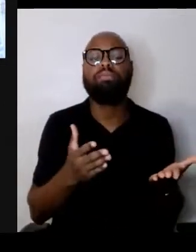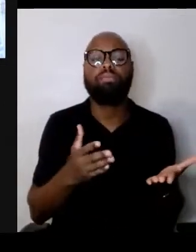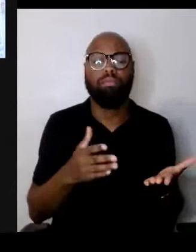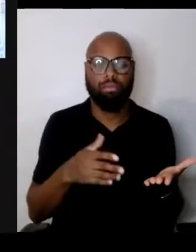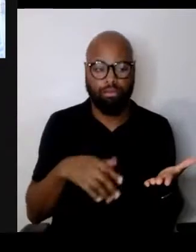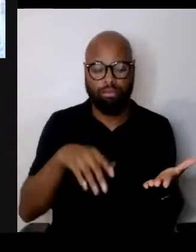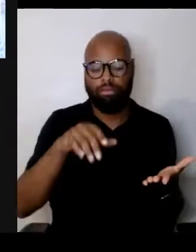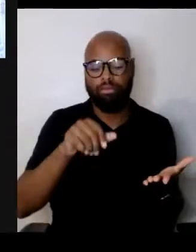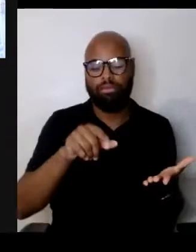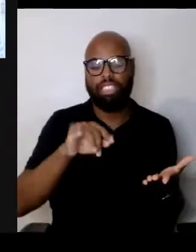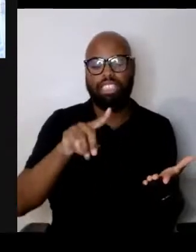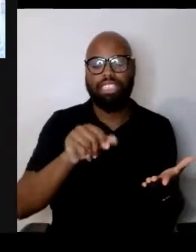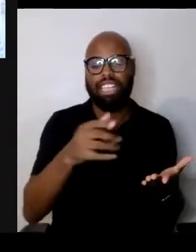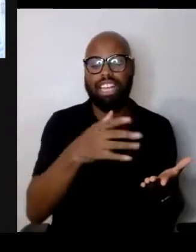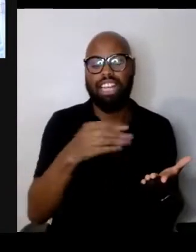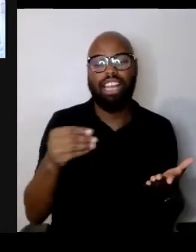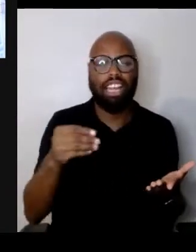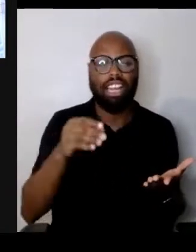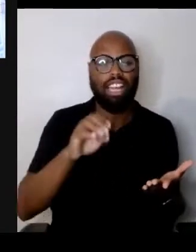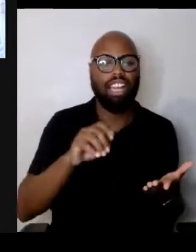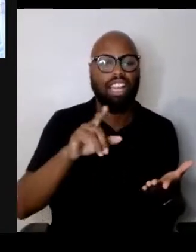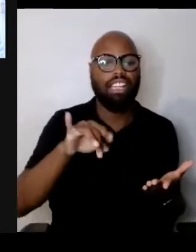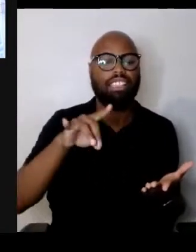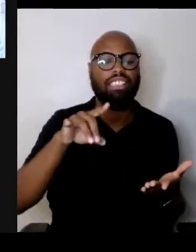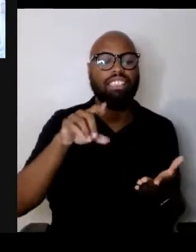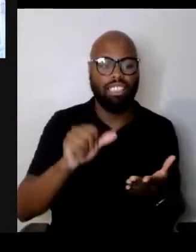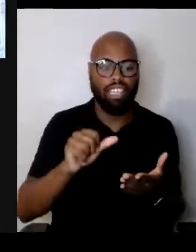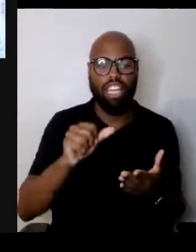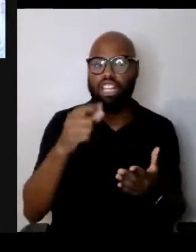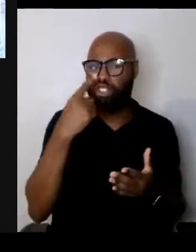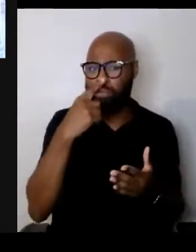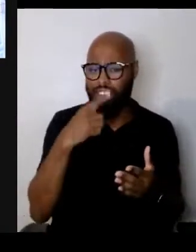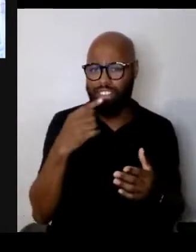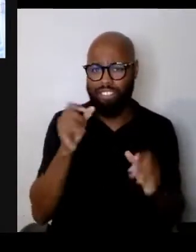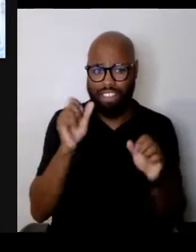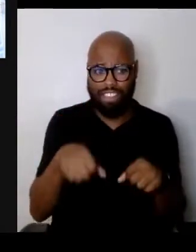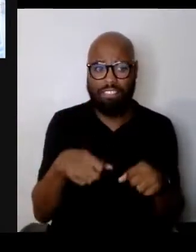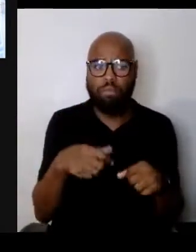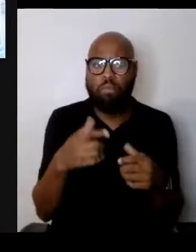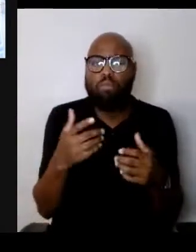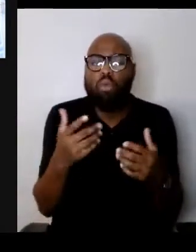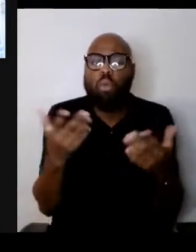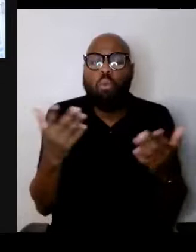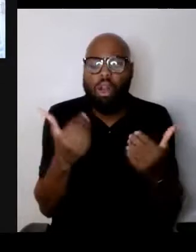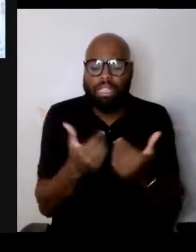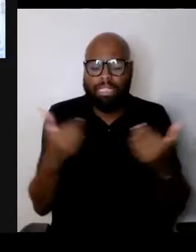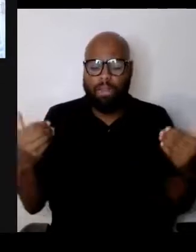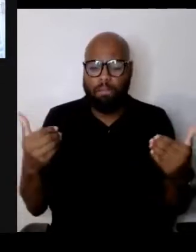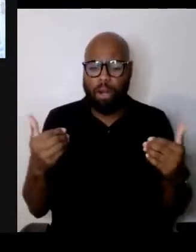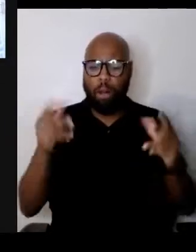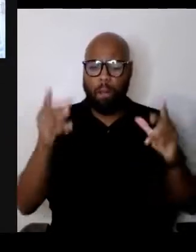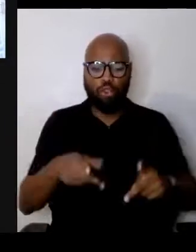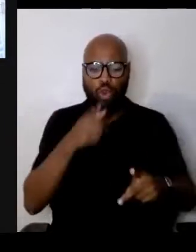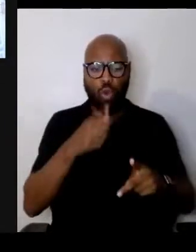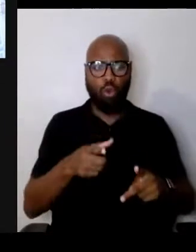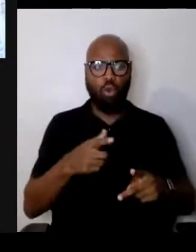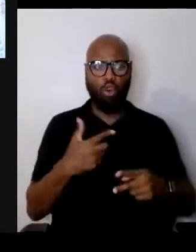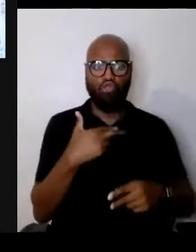what do you think separates the person who would risk their own safety to save strangers